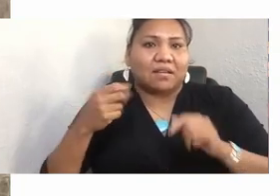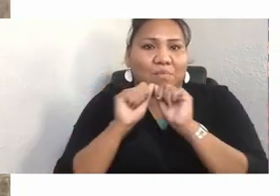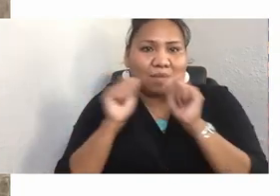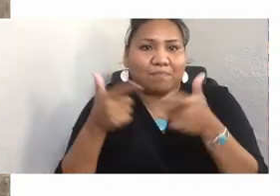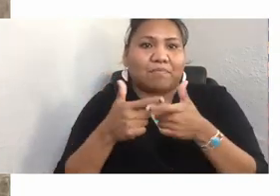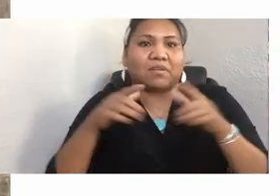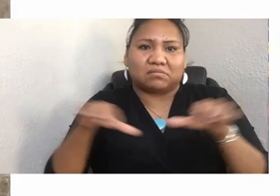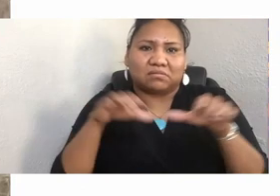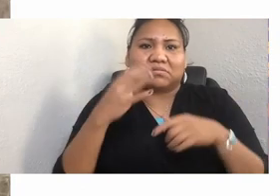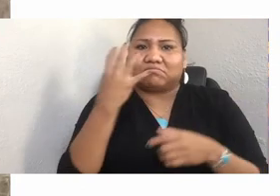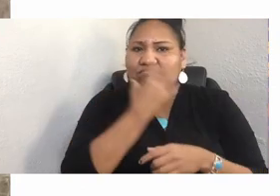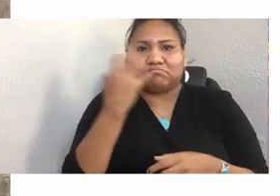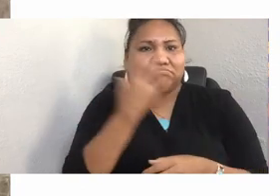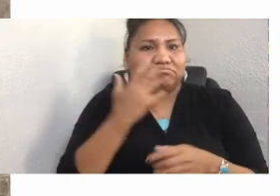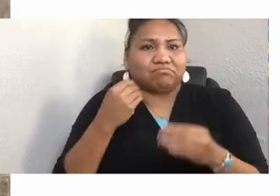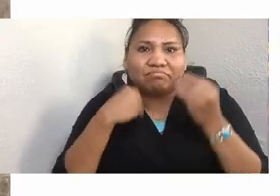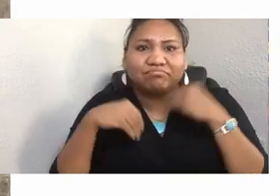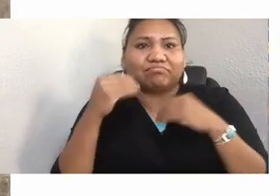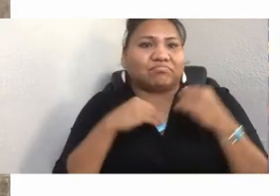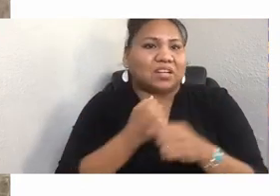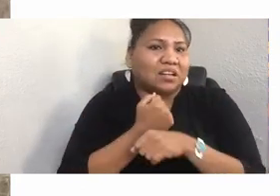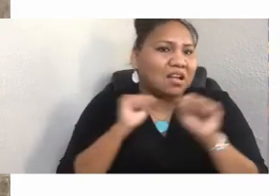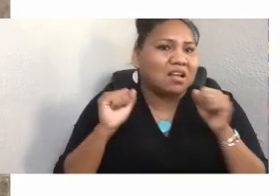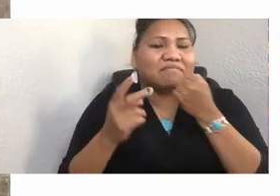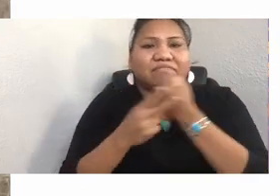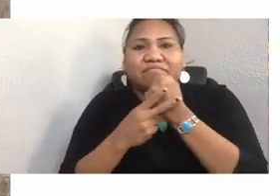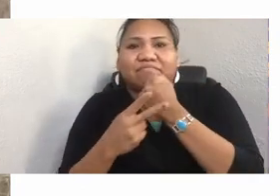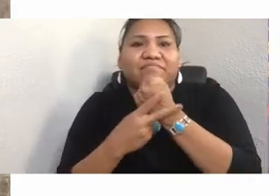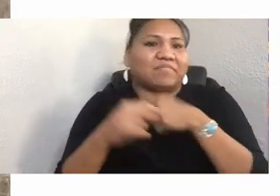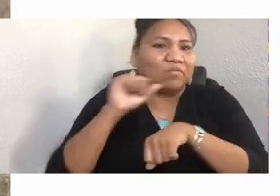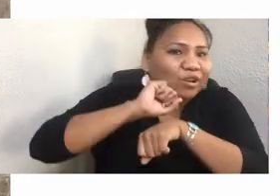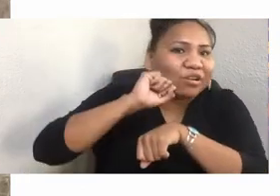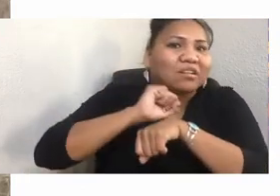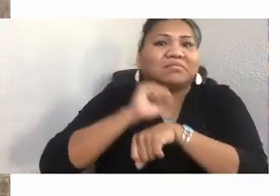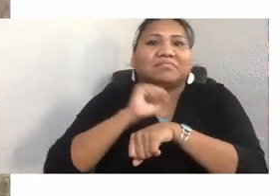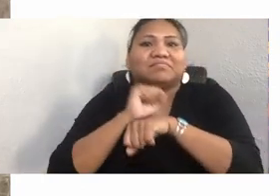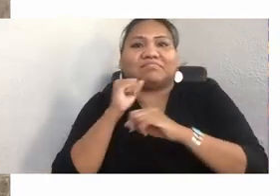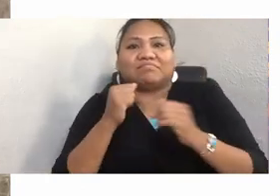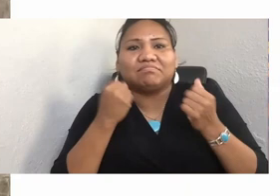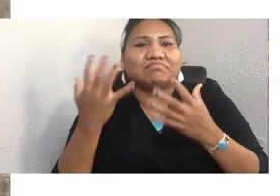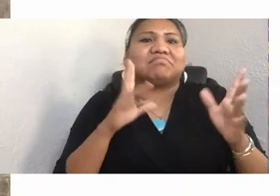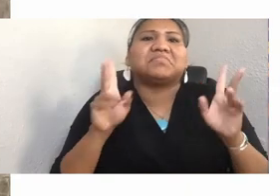And my friends and family, they couldn't understand why I would leave my comfortable Seattle